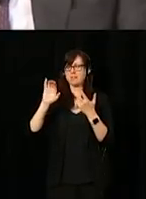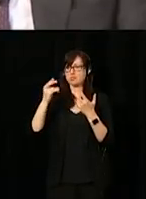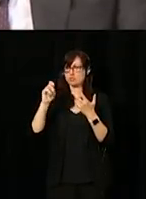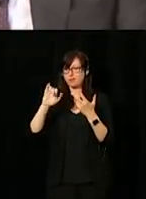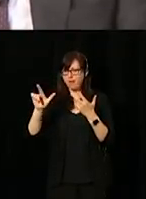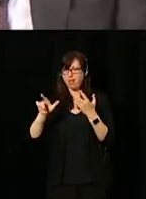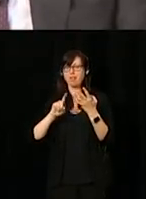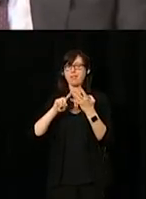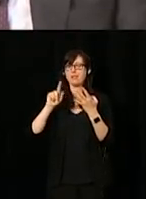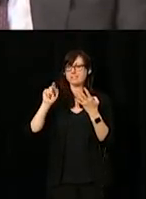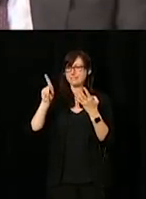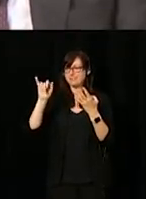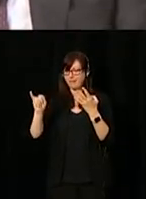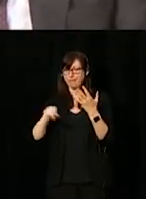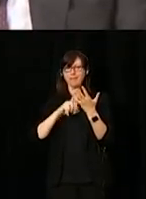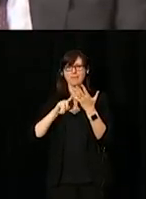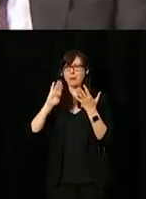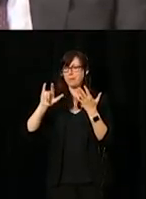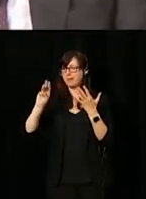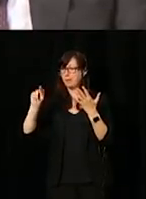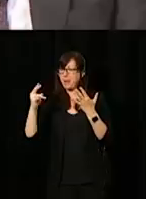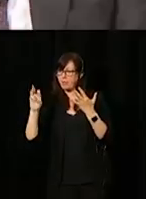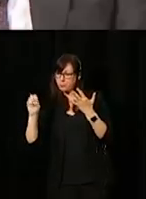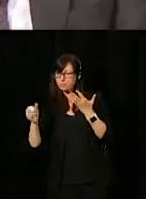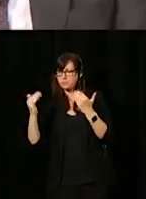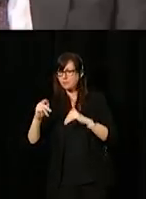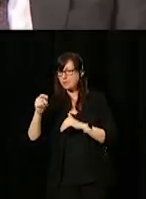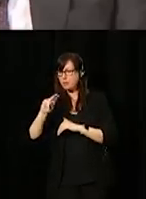Dale Matthews, Paul Glover,